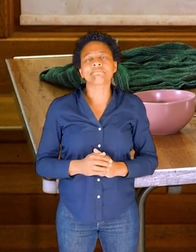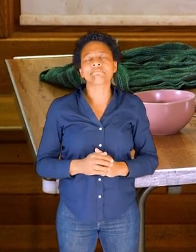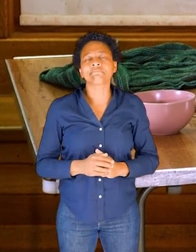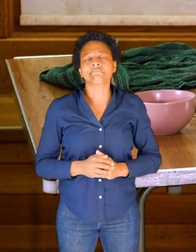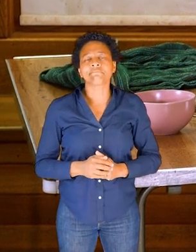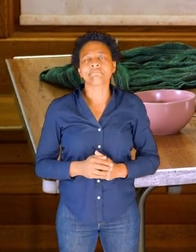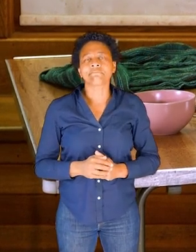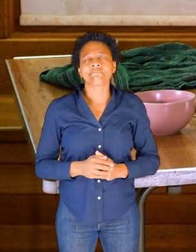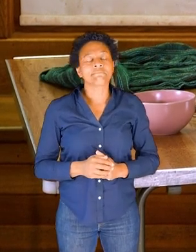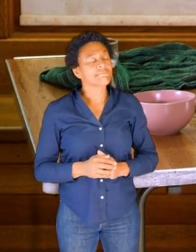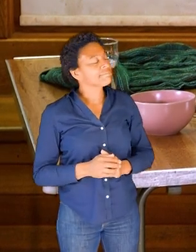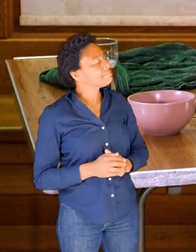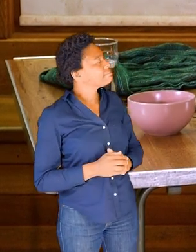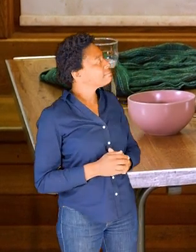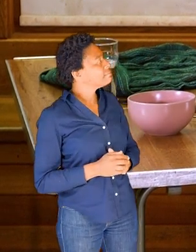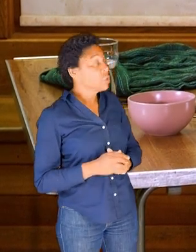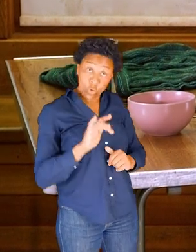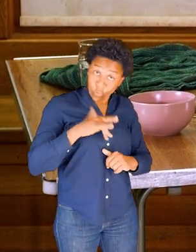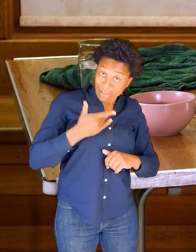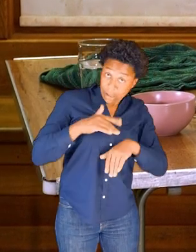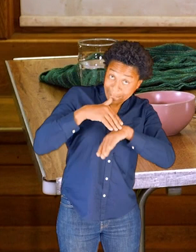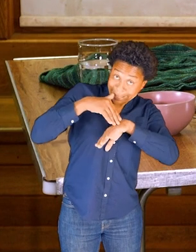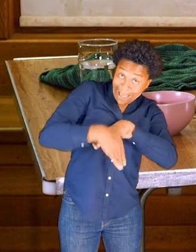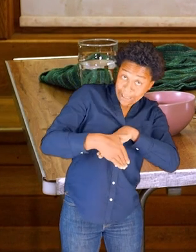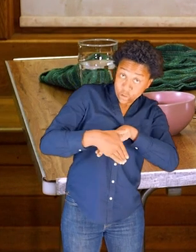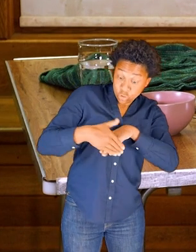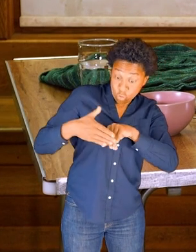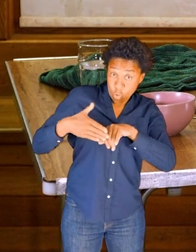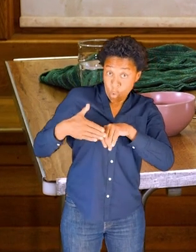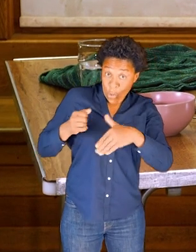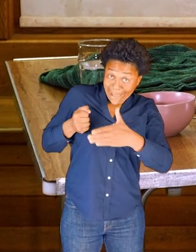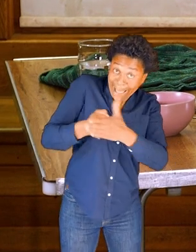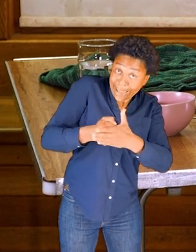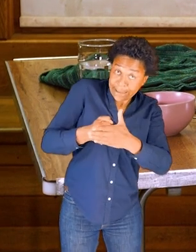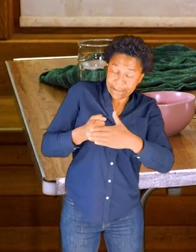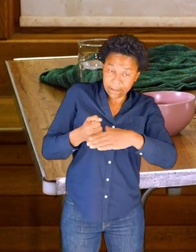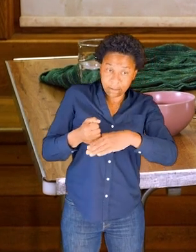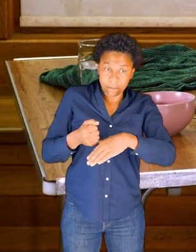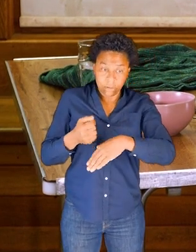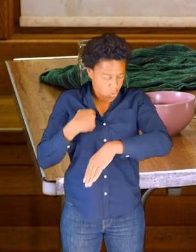And can you feel all the way to the edges--the ends? So I'm at my forearm here.